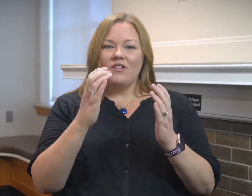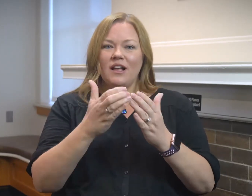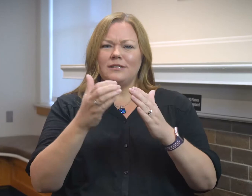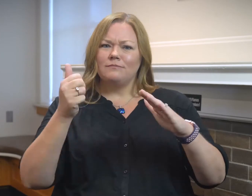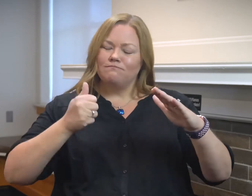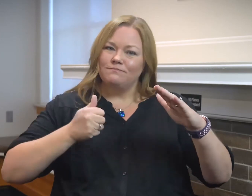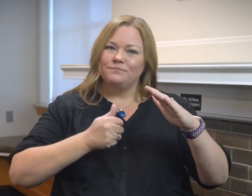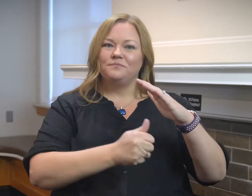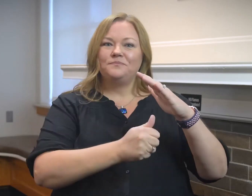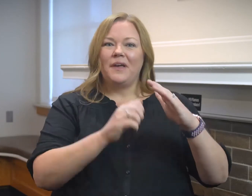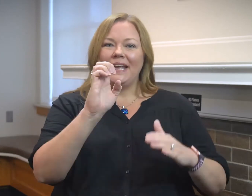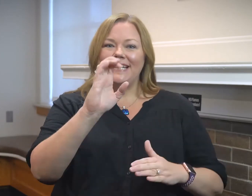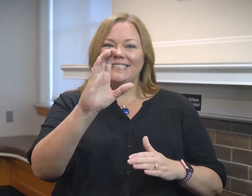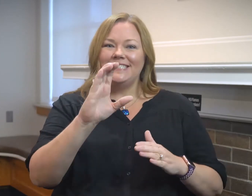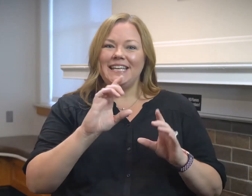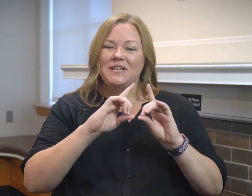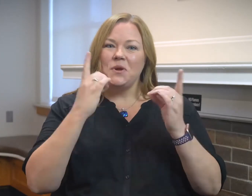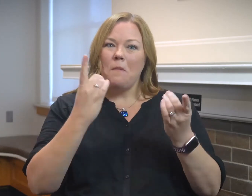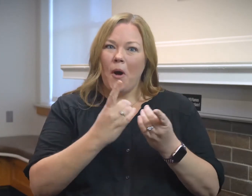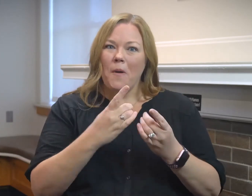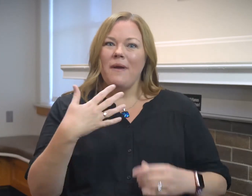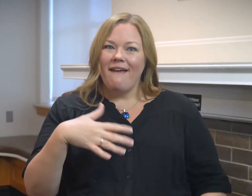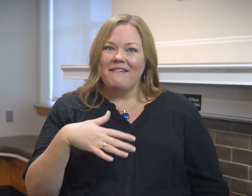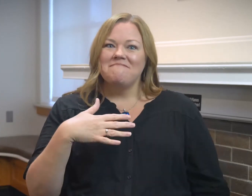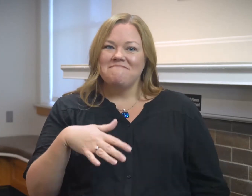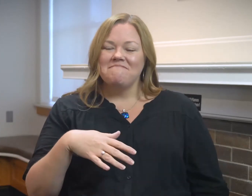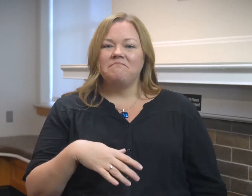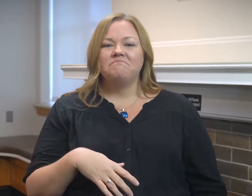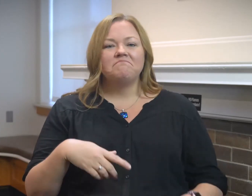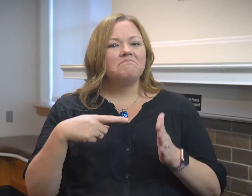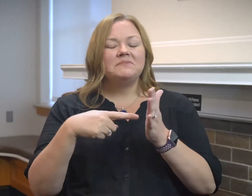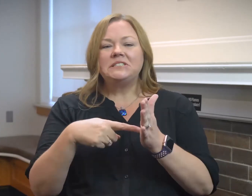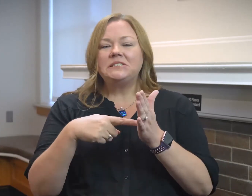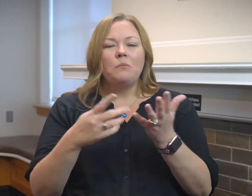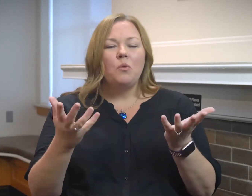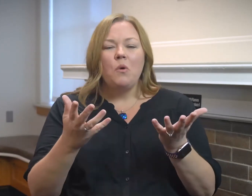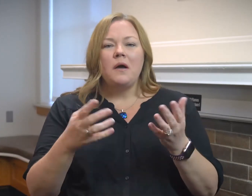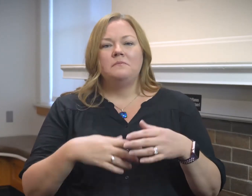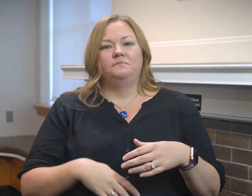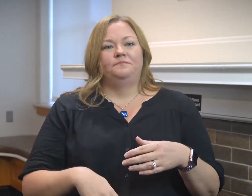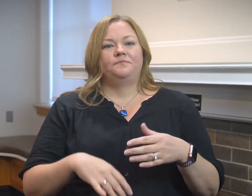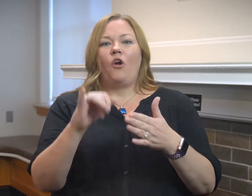This year it's new our elective classes are now under the employability center.